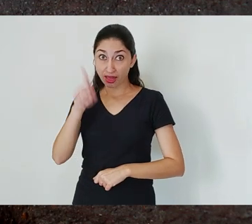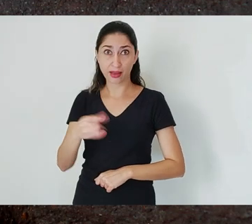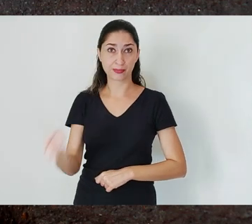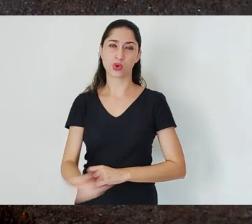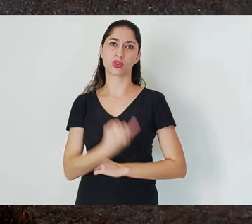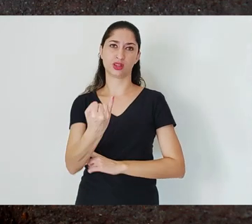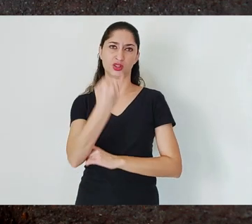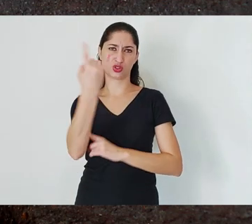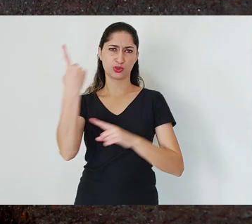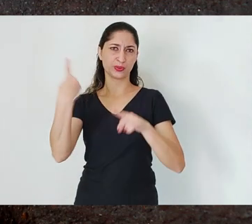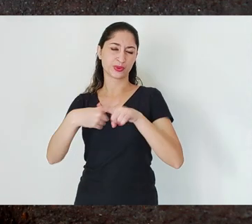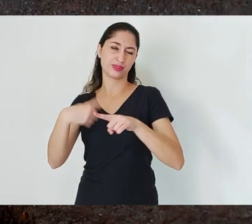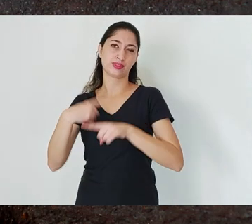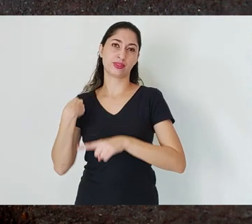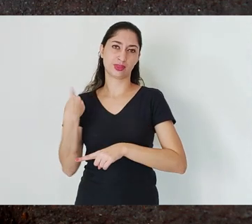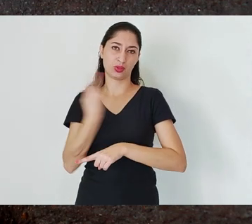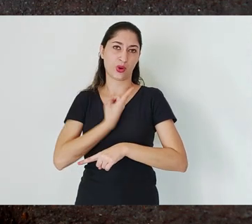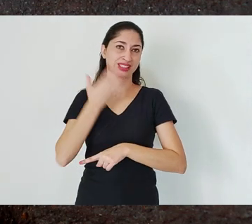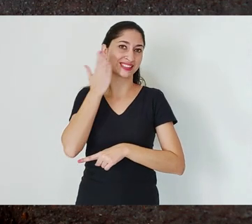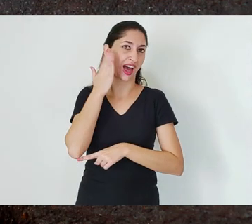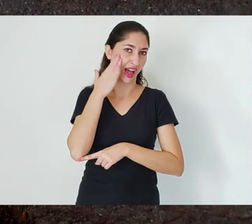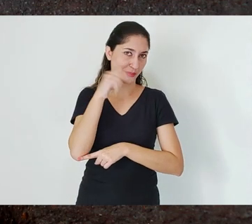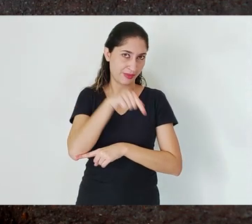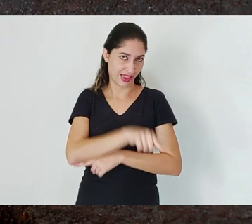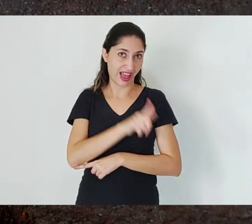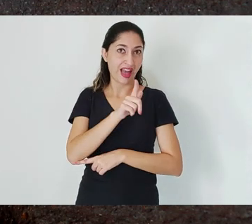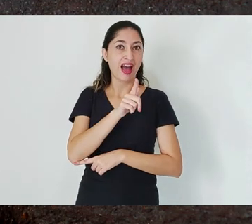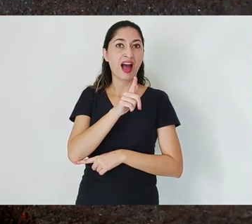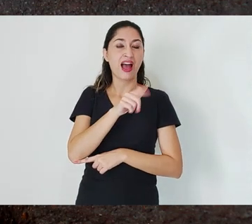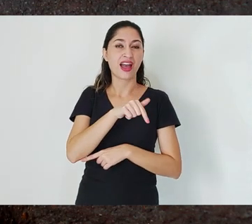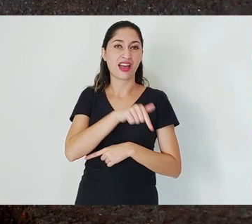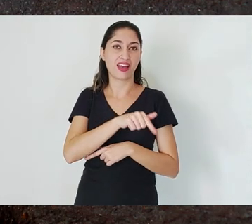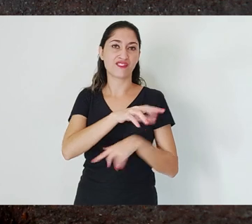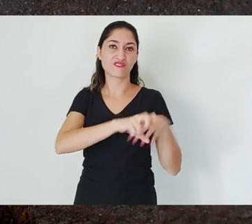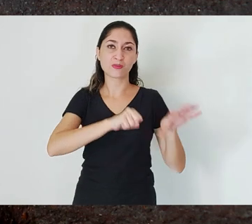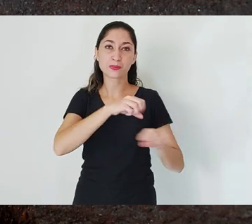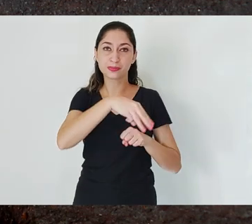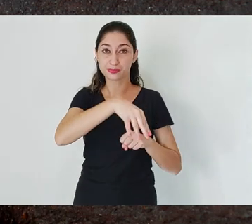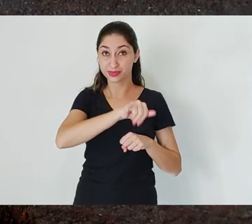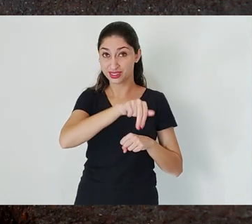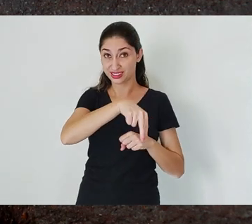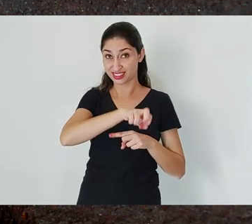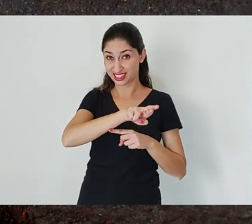we are aware of the countless physical conflicts that exist in the world.